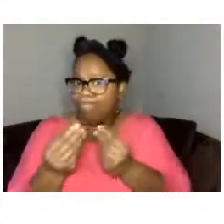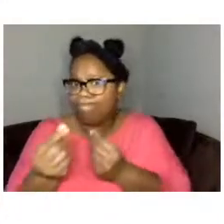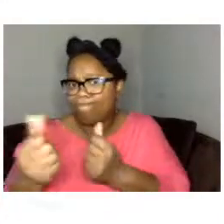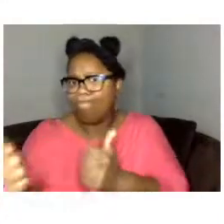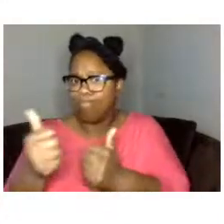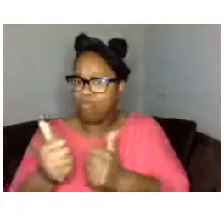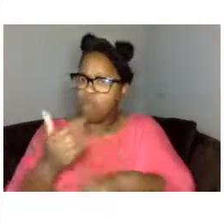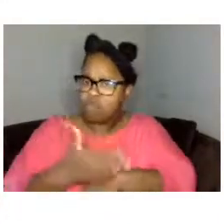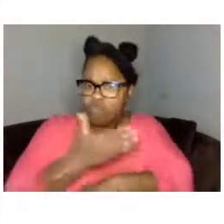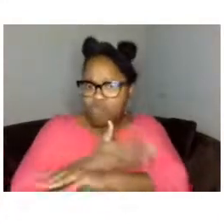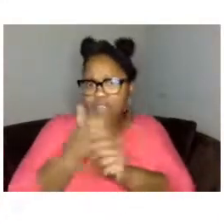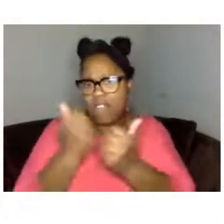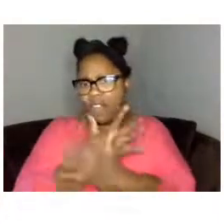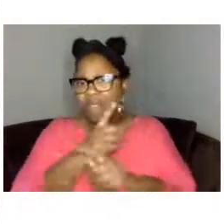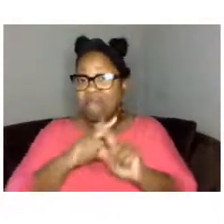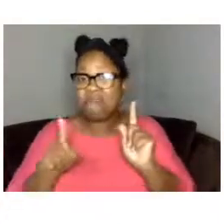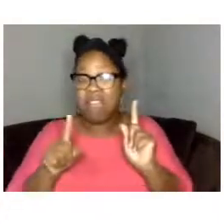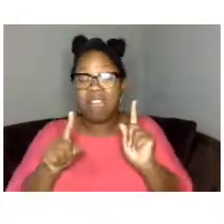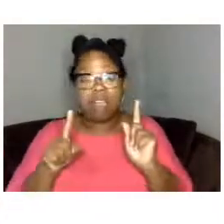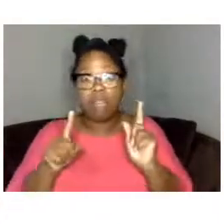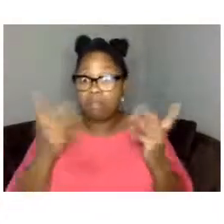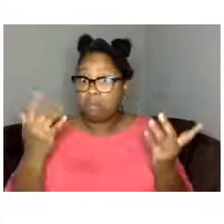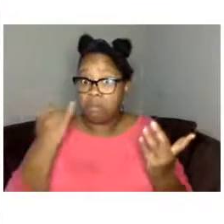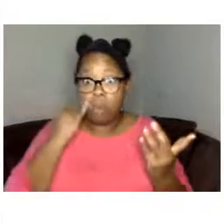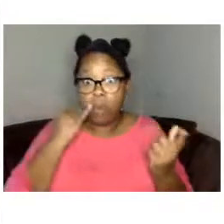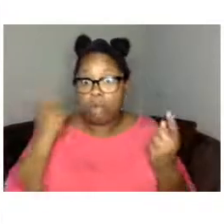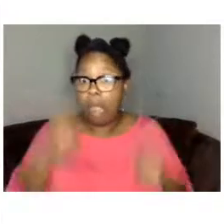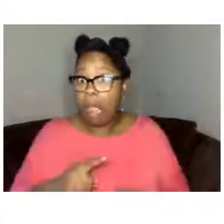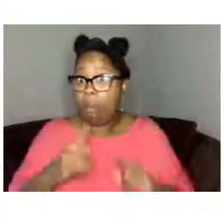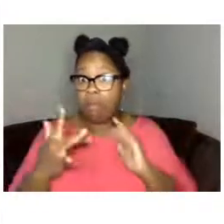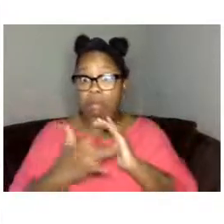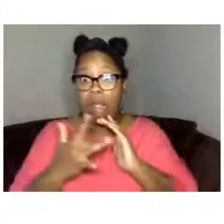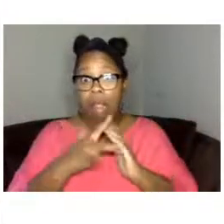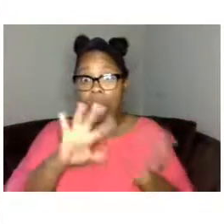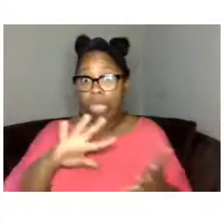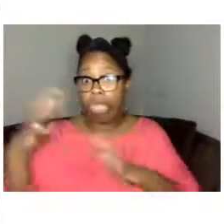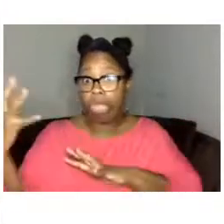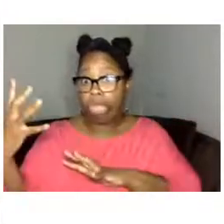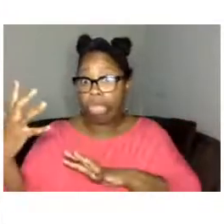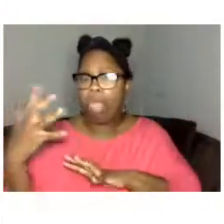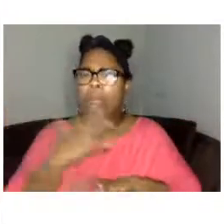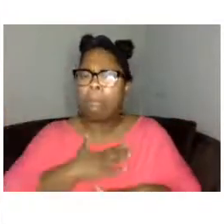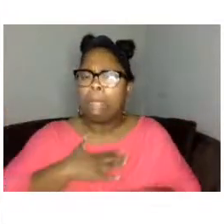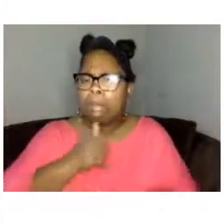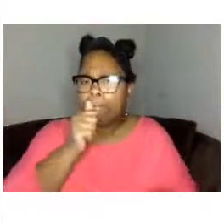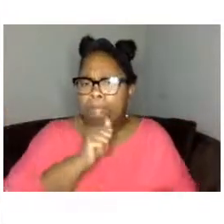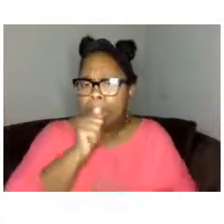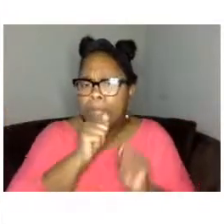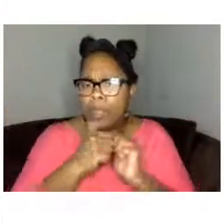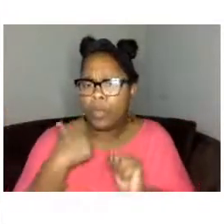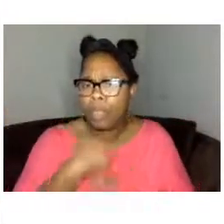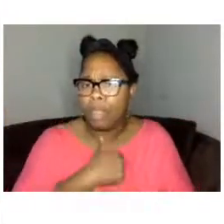in the rare occurrence that we do encounter technical difficulty just bear with us a moment if for some reason the stream cuts out you might have to